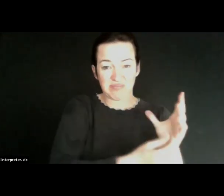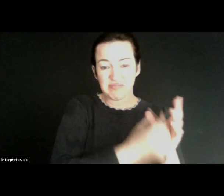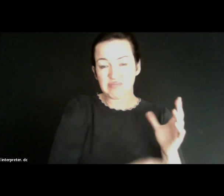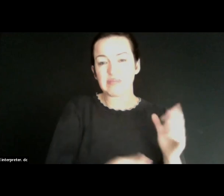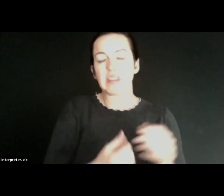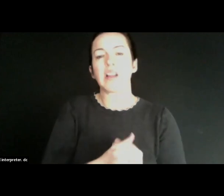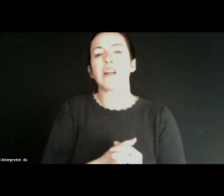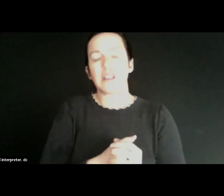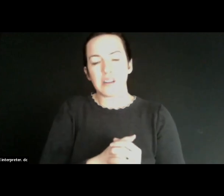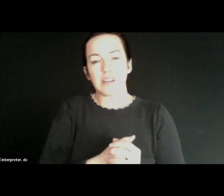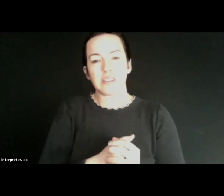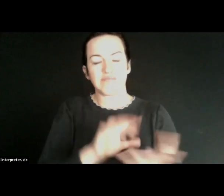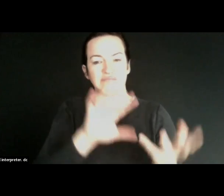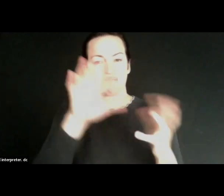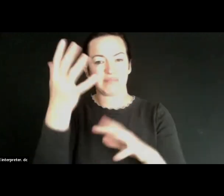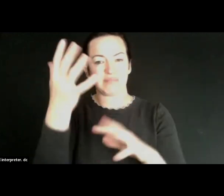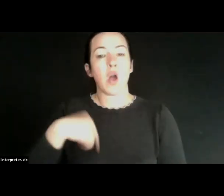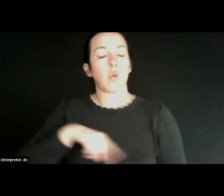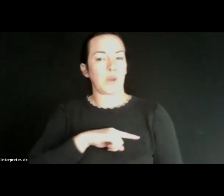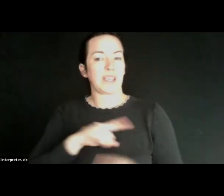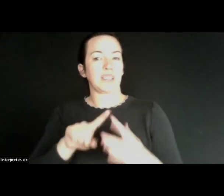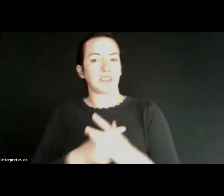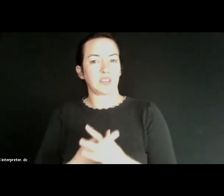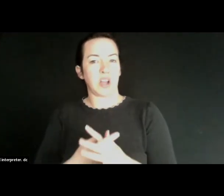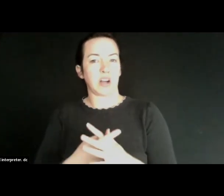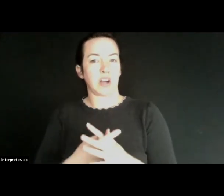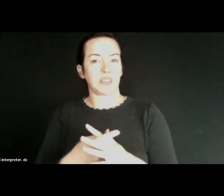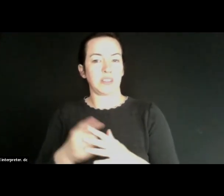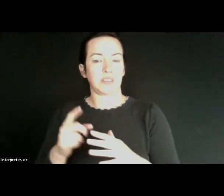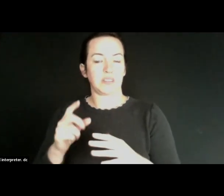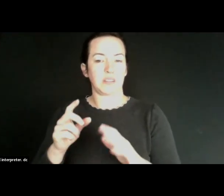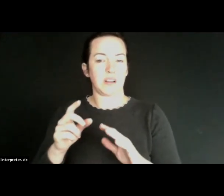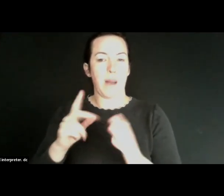We immediately began a pilot project to learn. Okay, what is it going to take